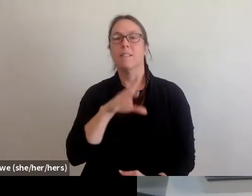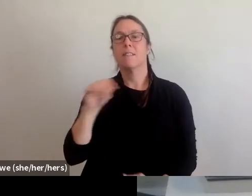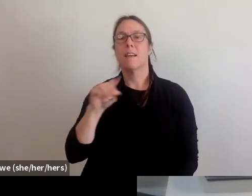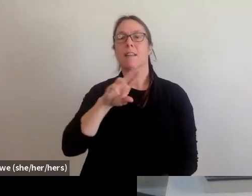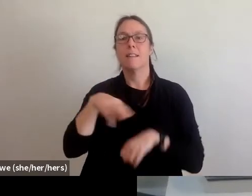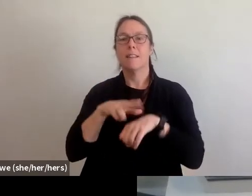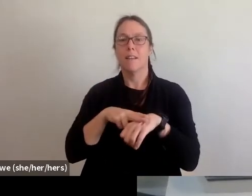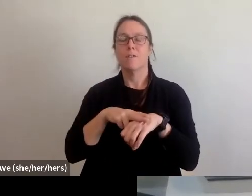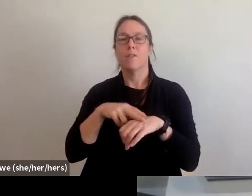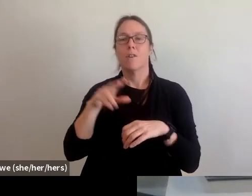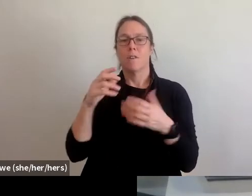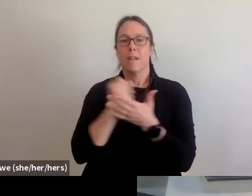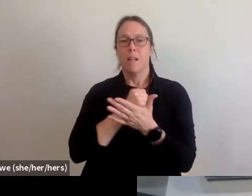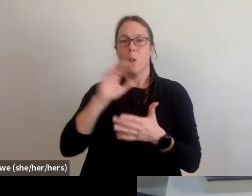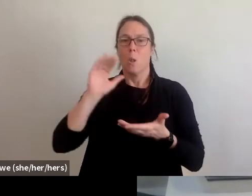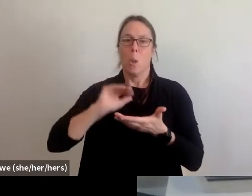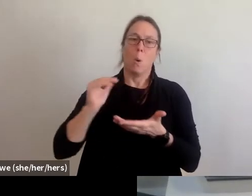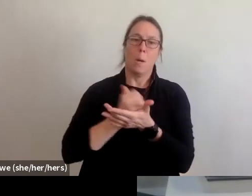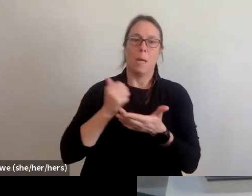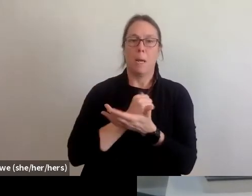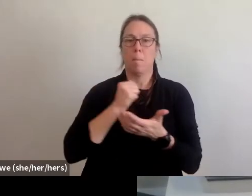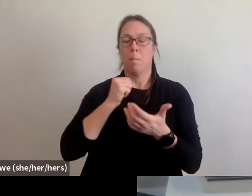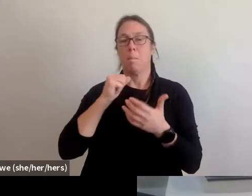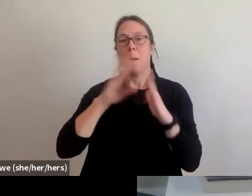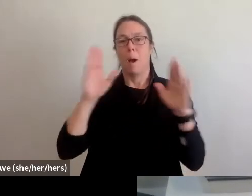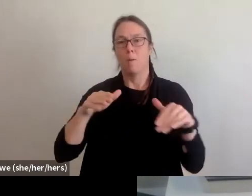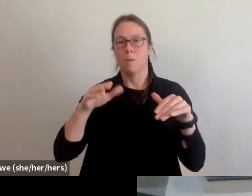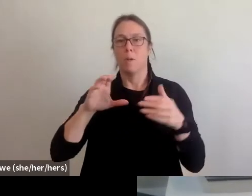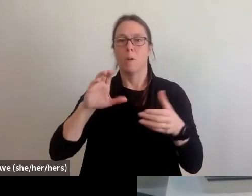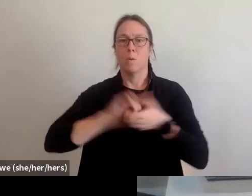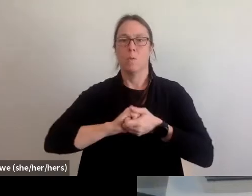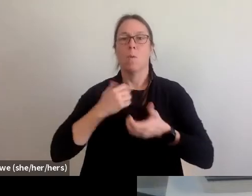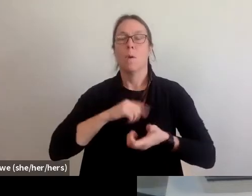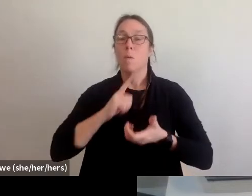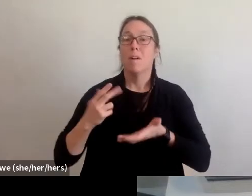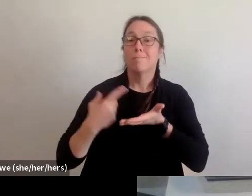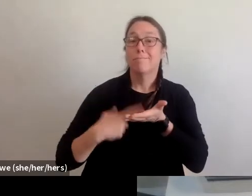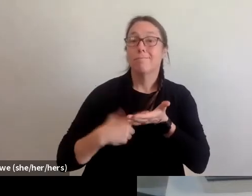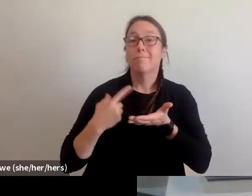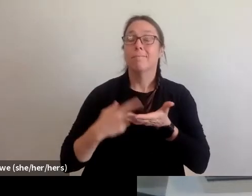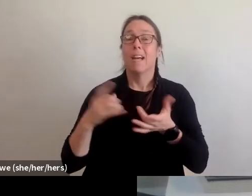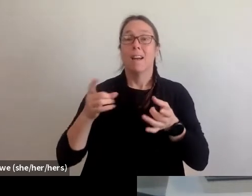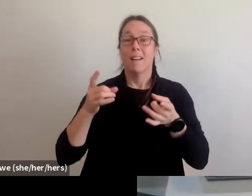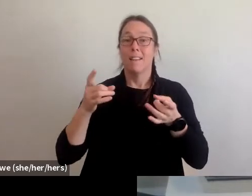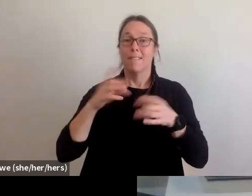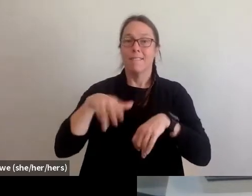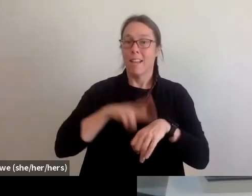And we will be focusing on disaster housing options. If you have any questions or comments for us,